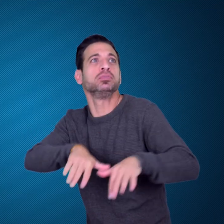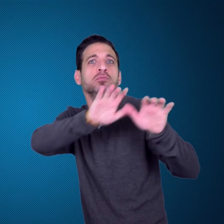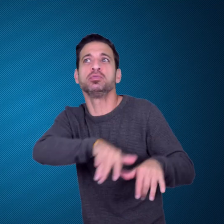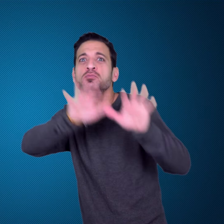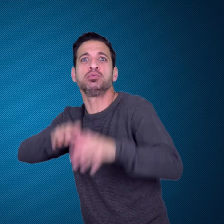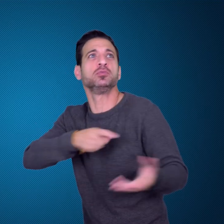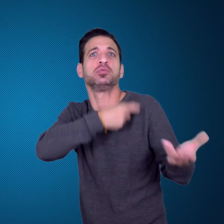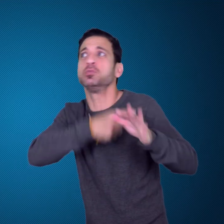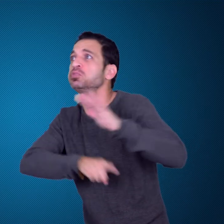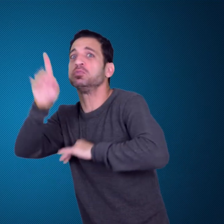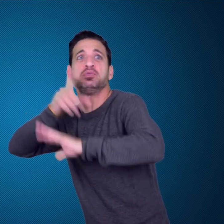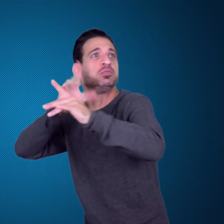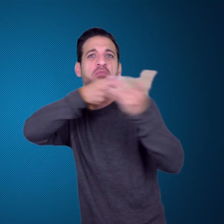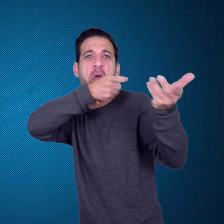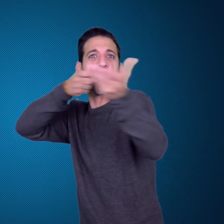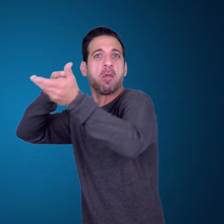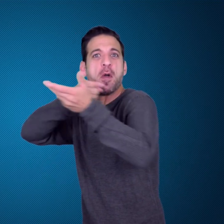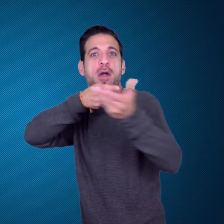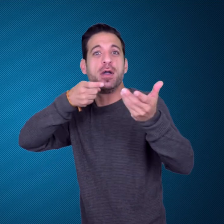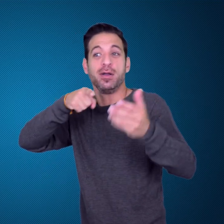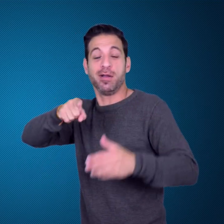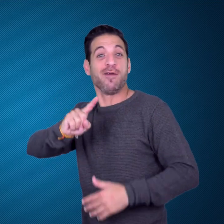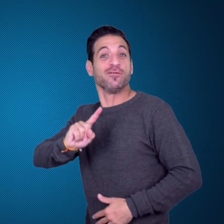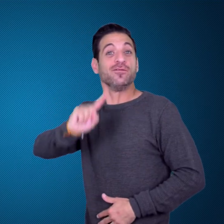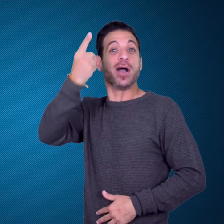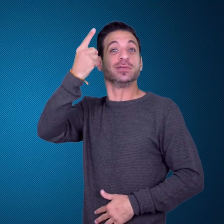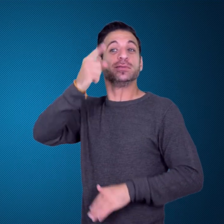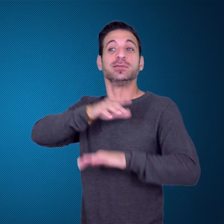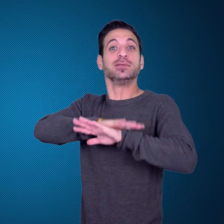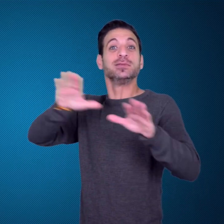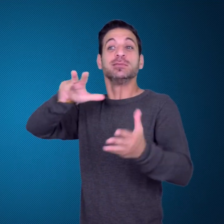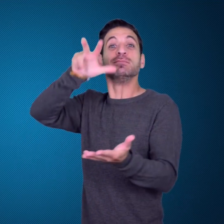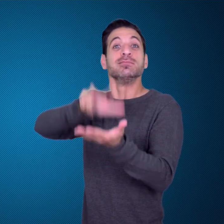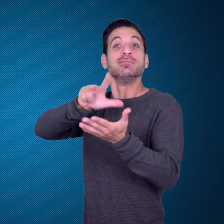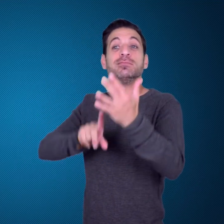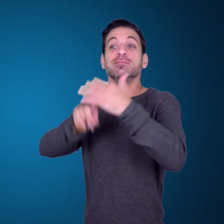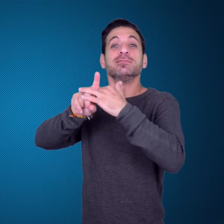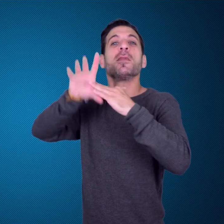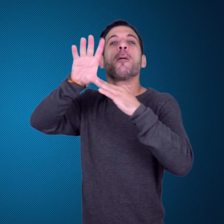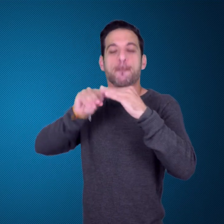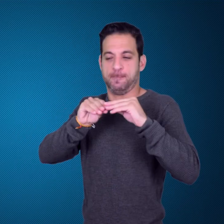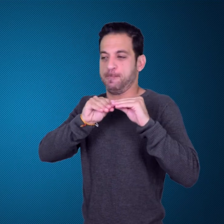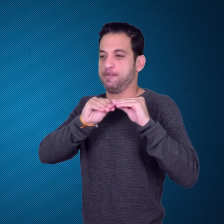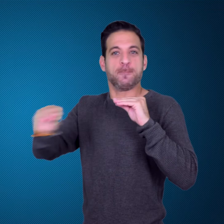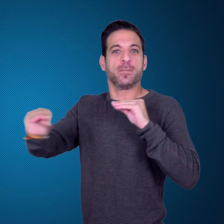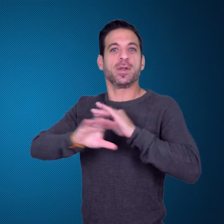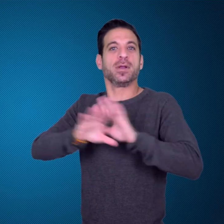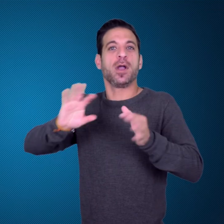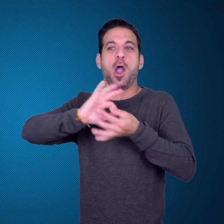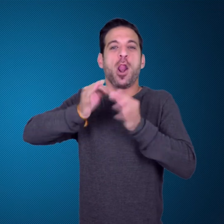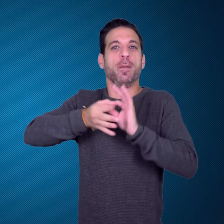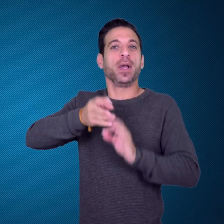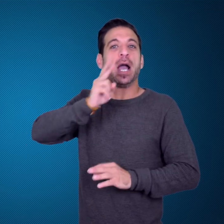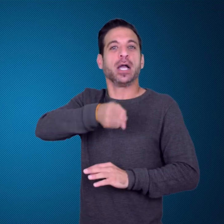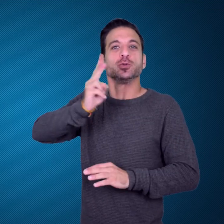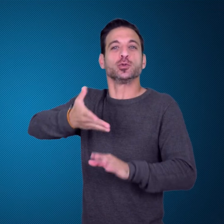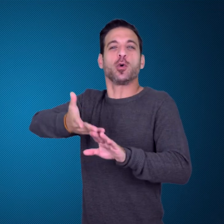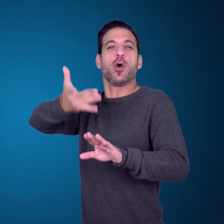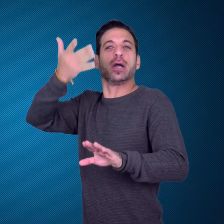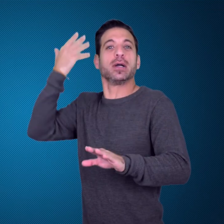only time in Olympic history when animals were killed